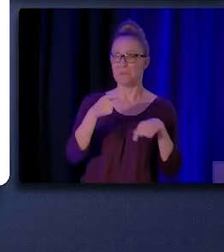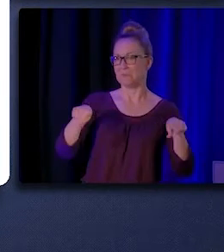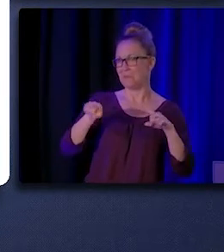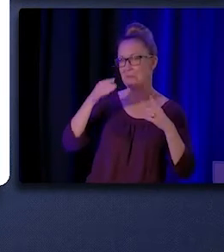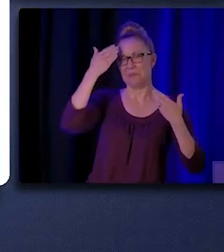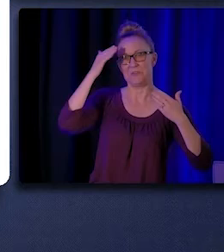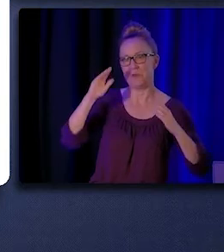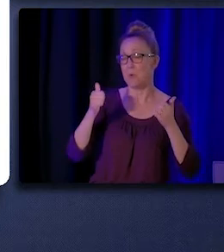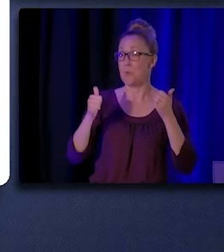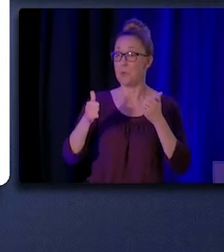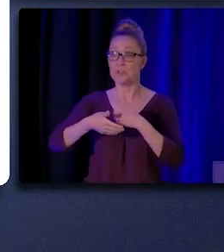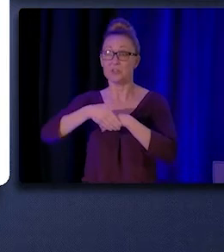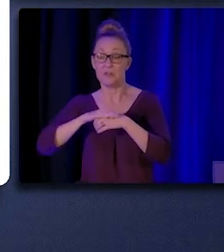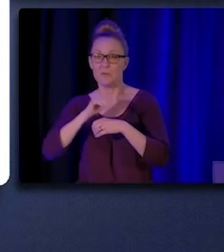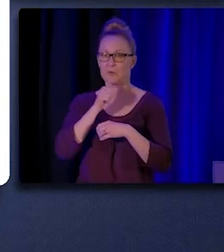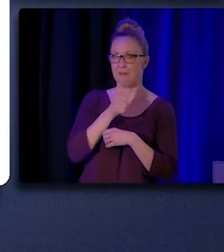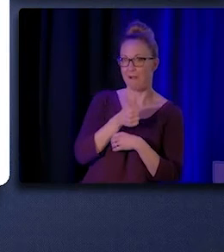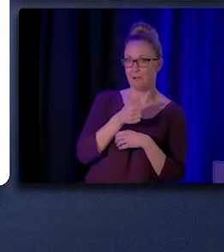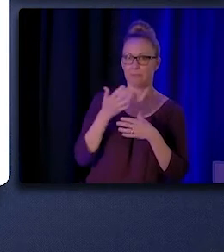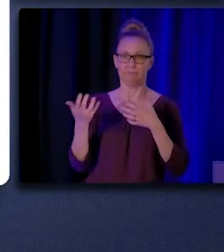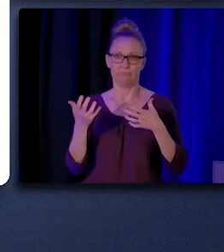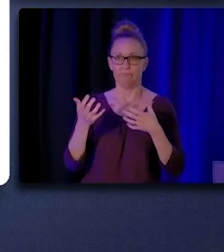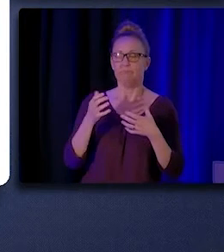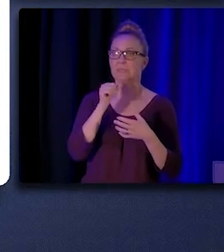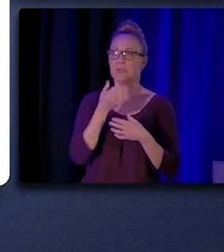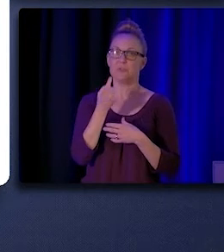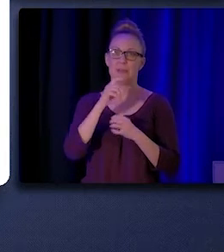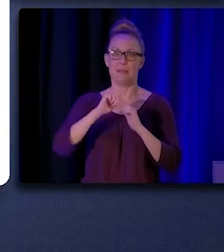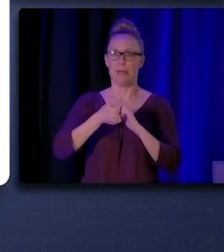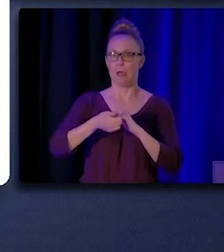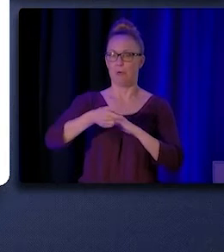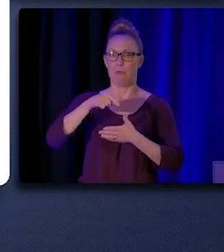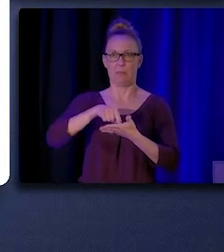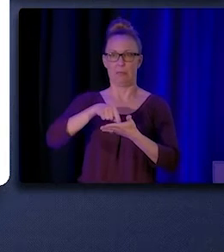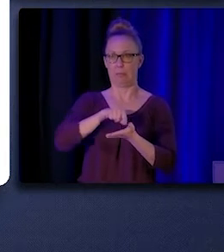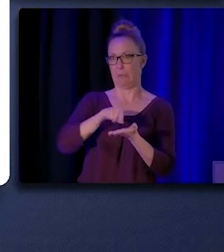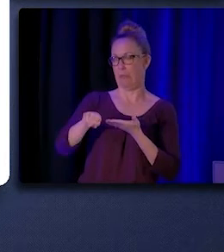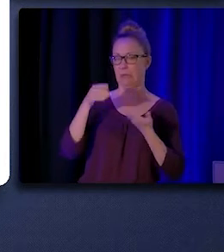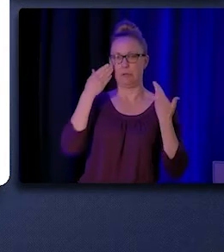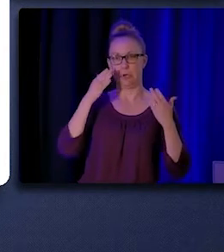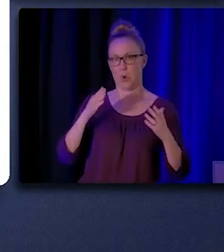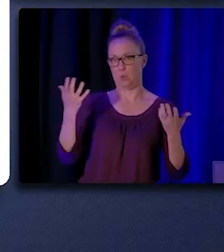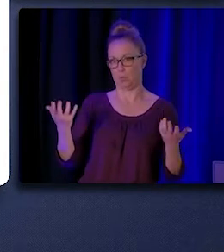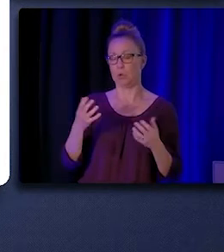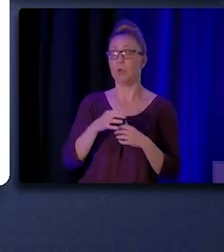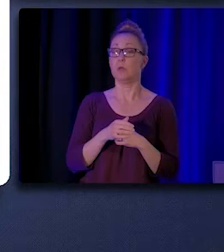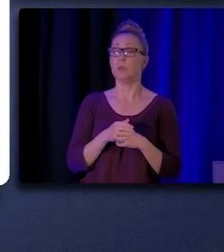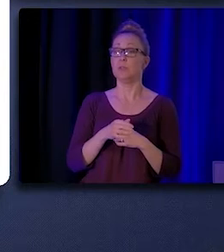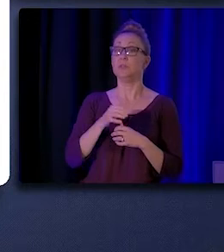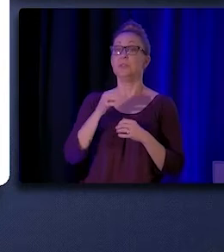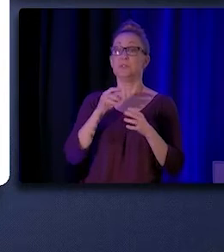or necessarily understand the mechanism for coverage. As a result, interviewee perceptions of the SPA,